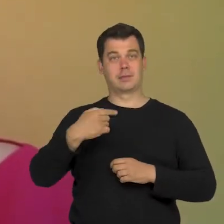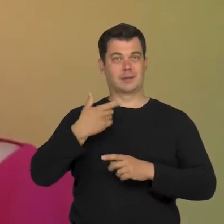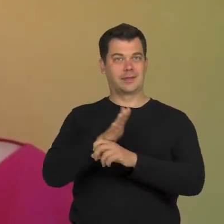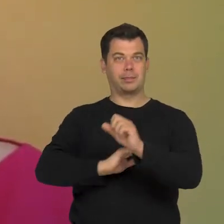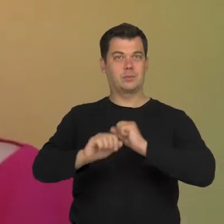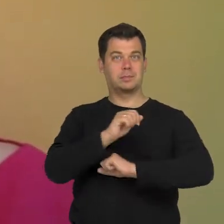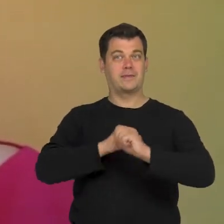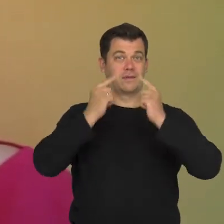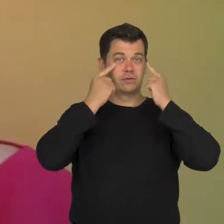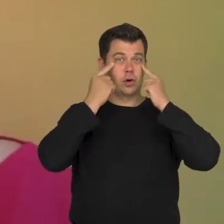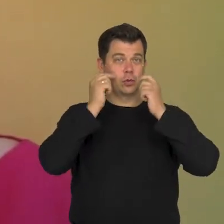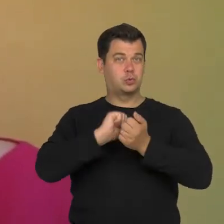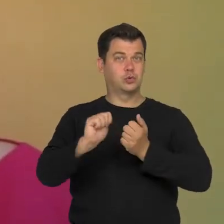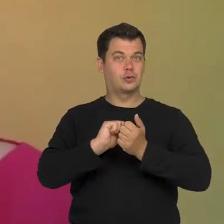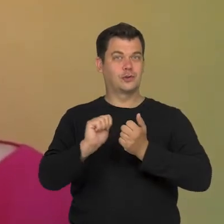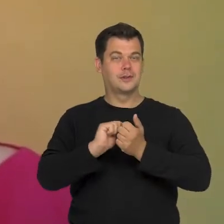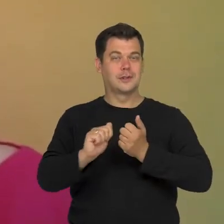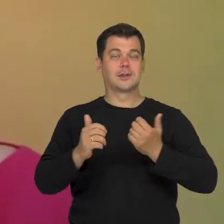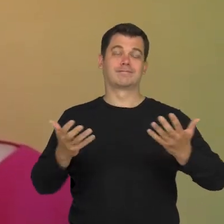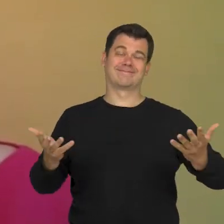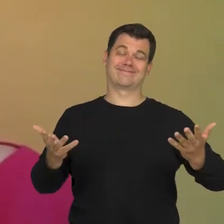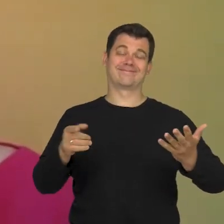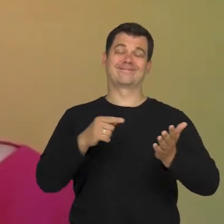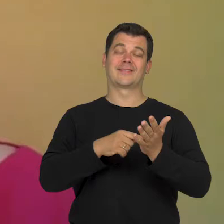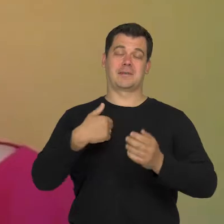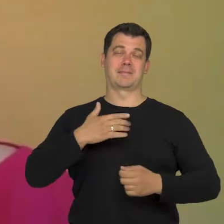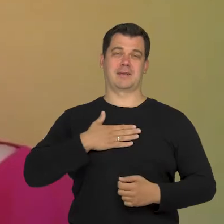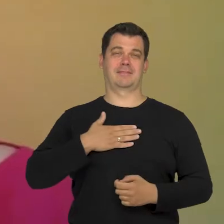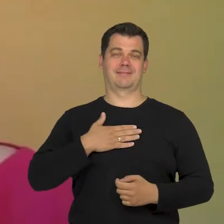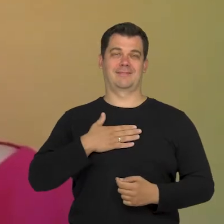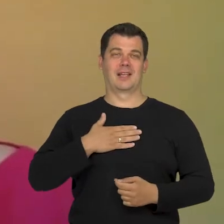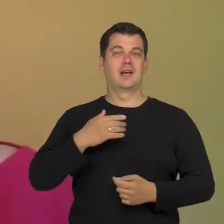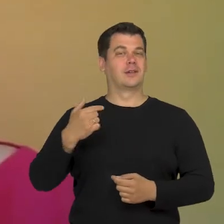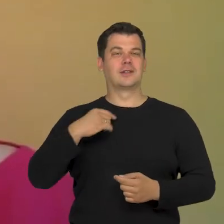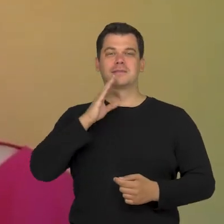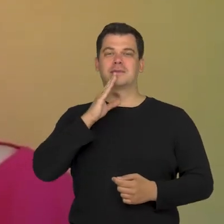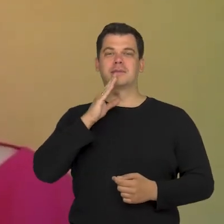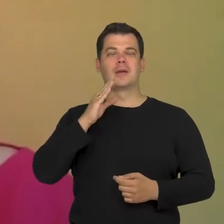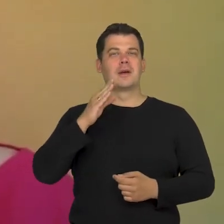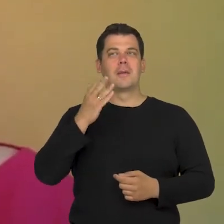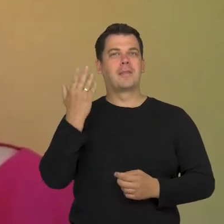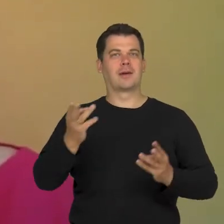where the sight plays an important role in the process of staring